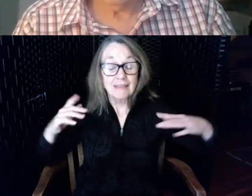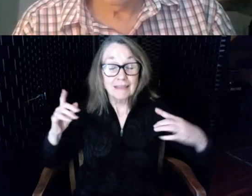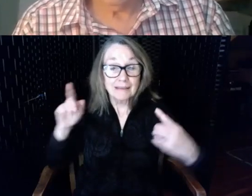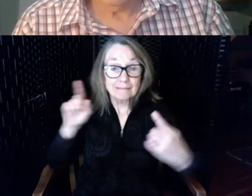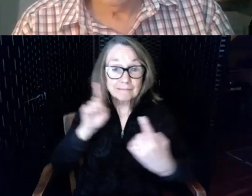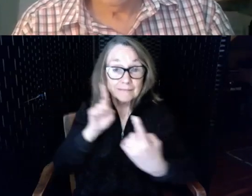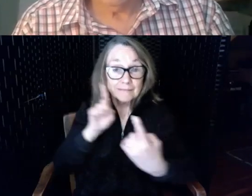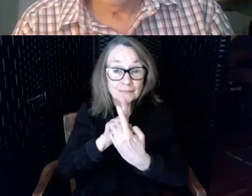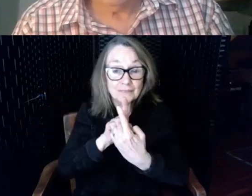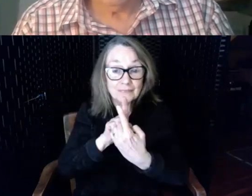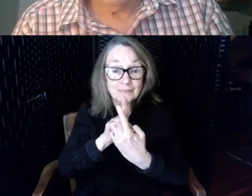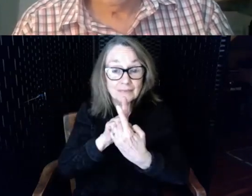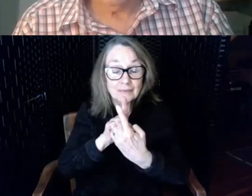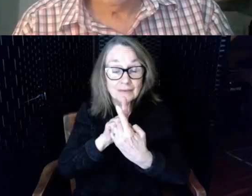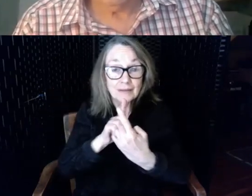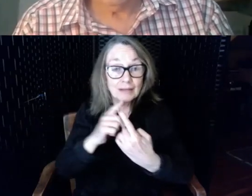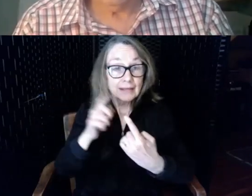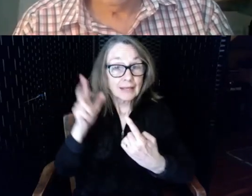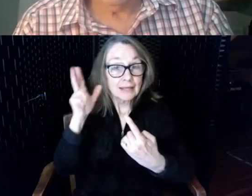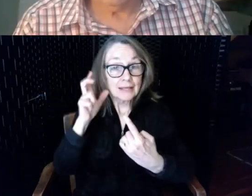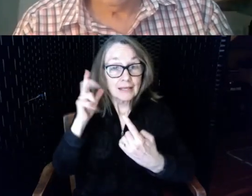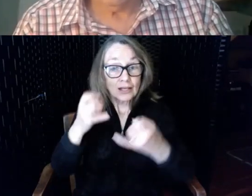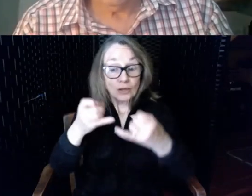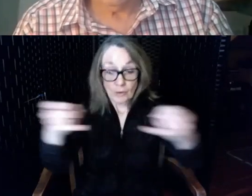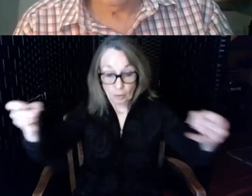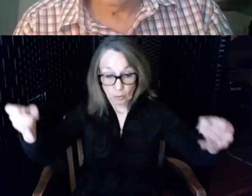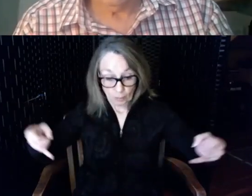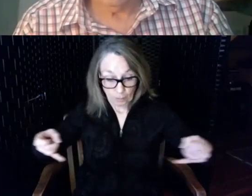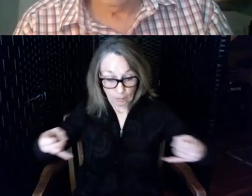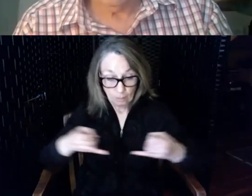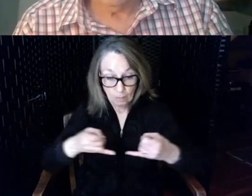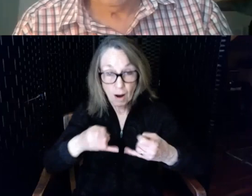the counter they're going to get a direct signal from the person who's